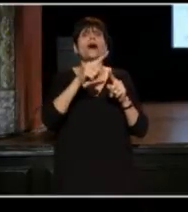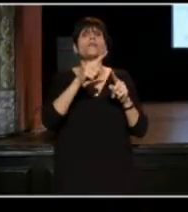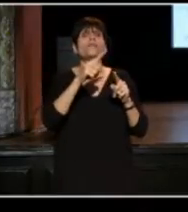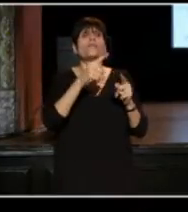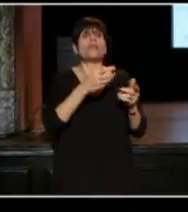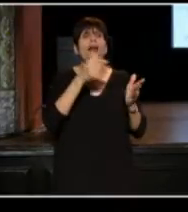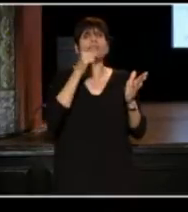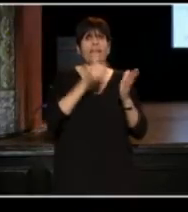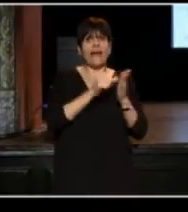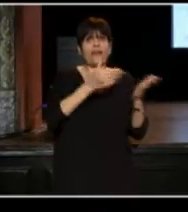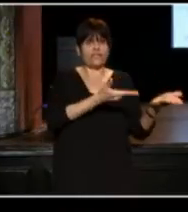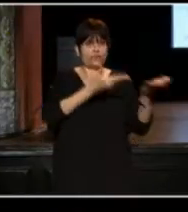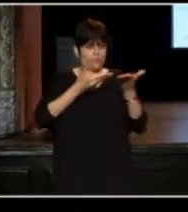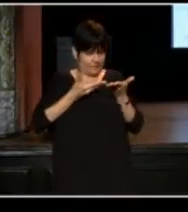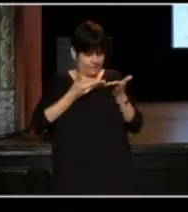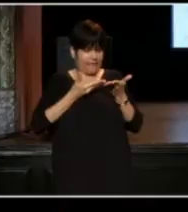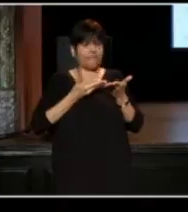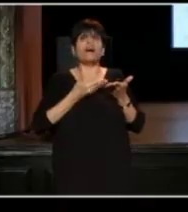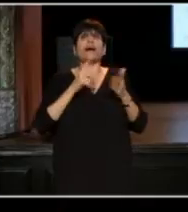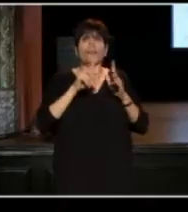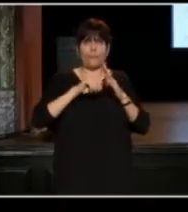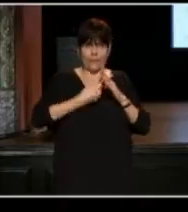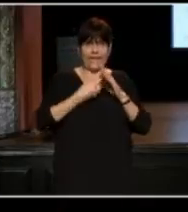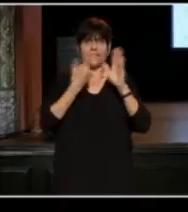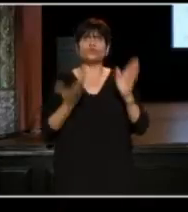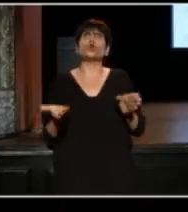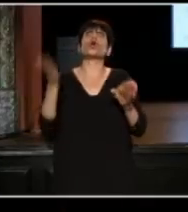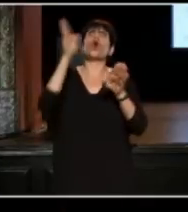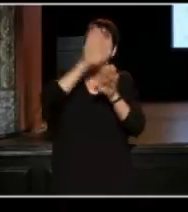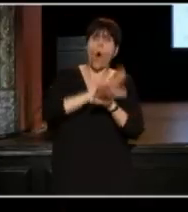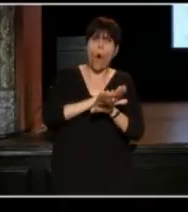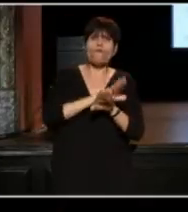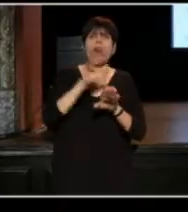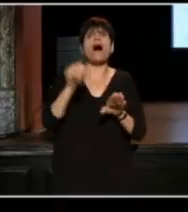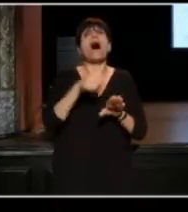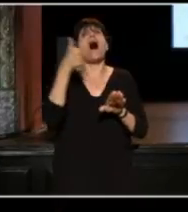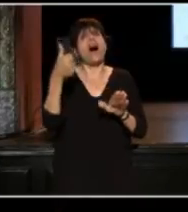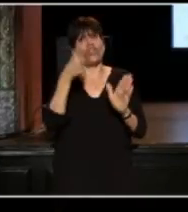was just beginning. You turn this page over, and there's this other letter.